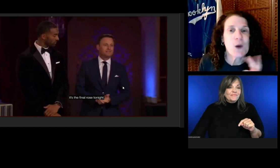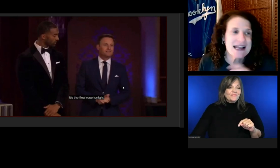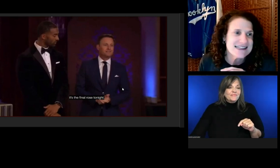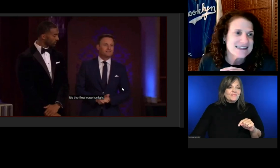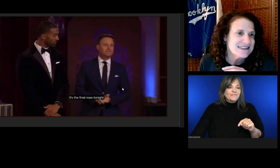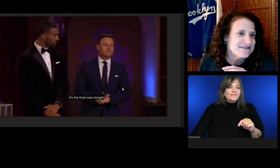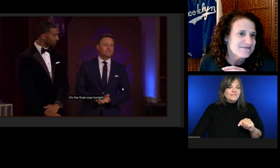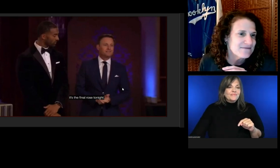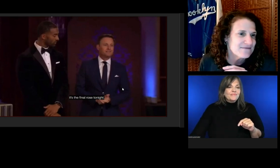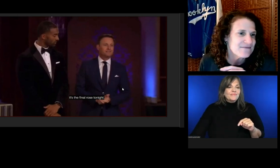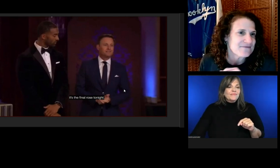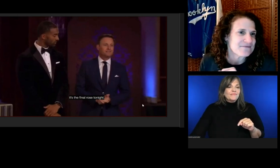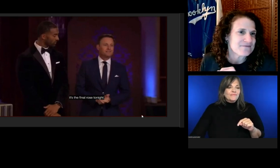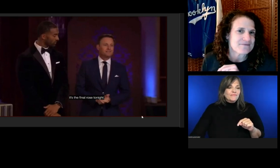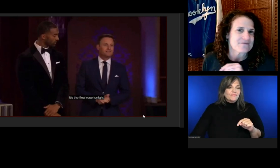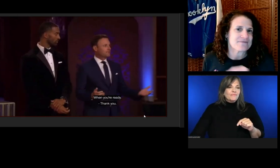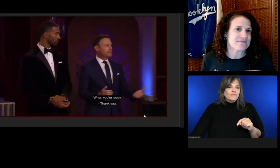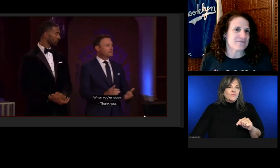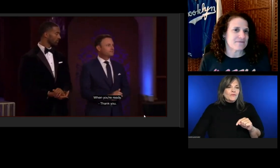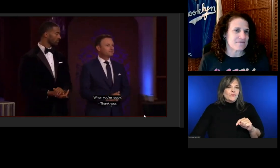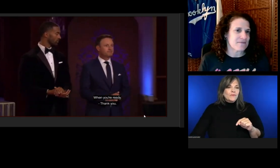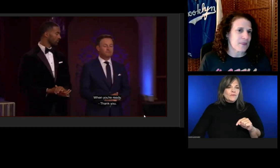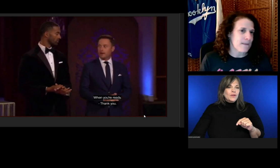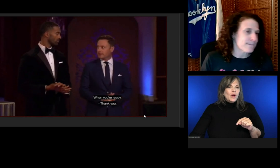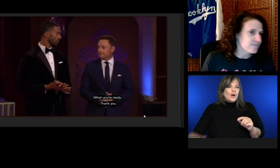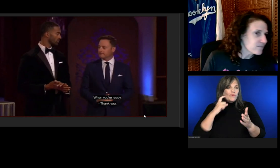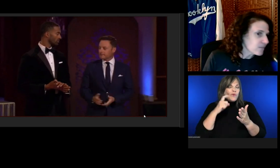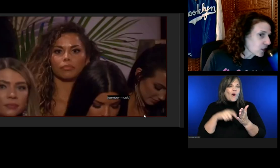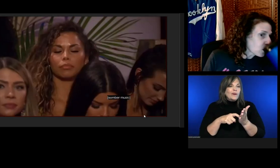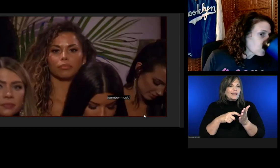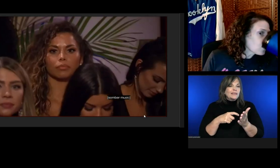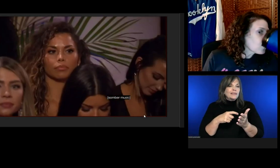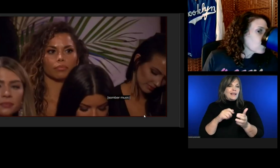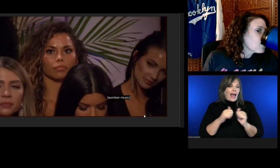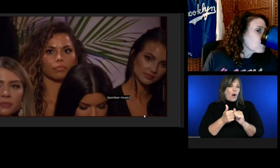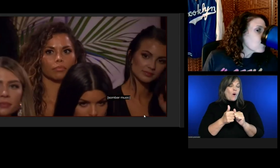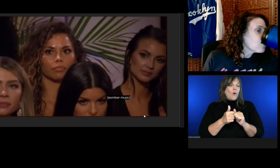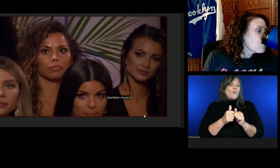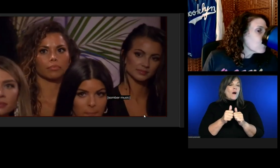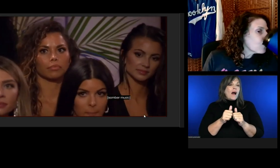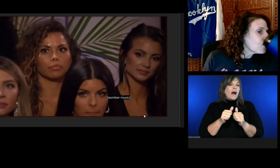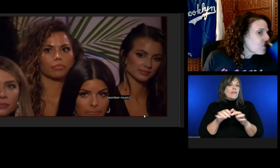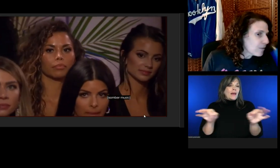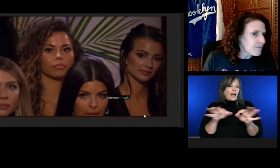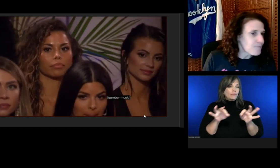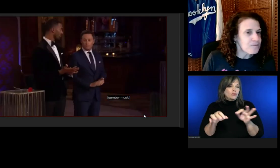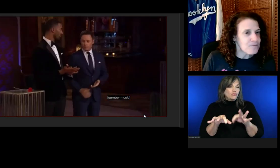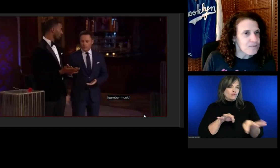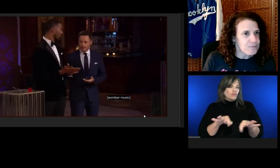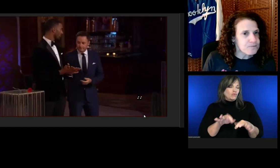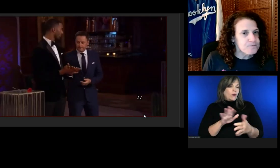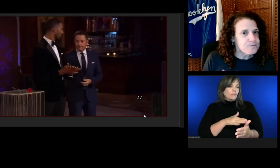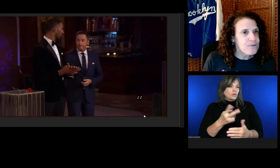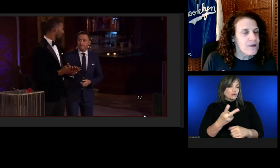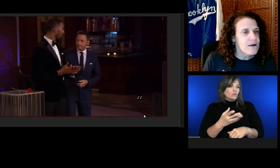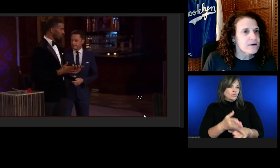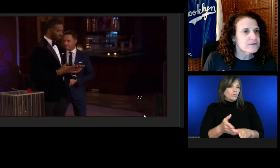Ladies... The final rose...